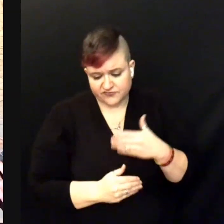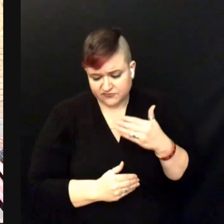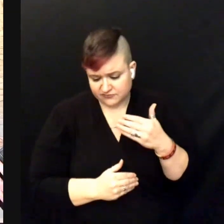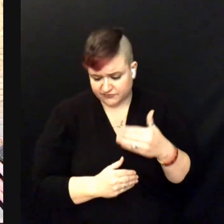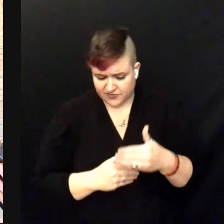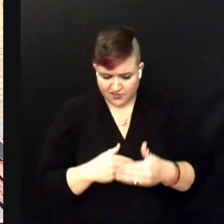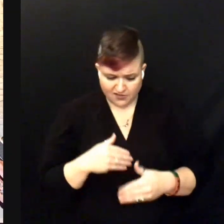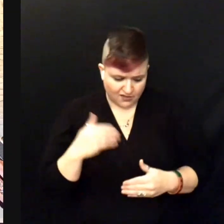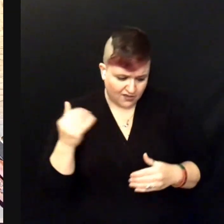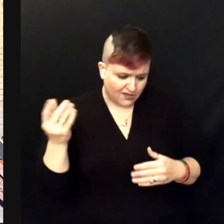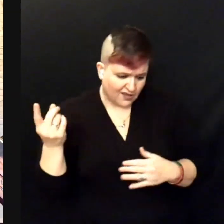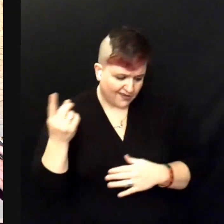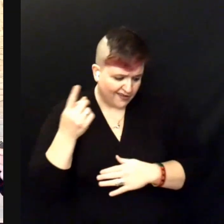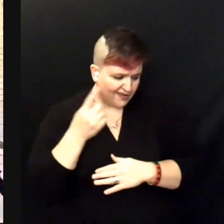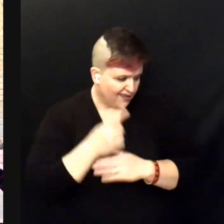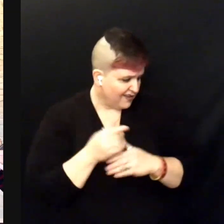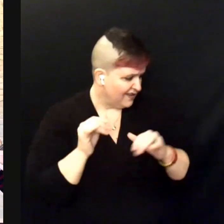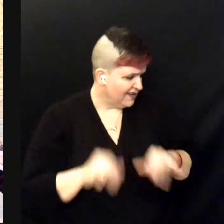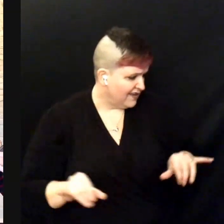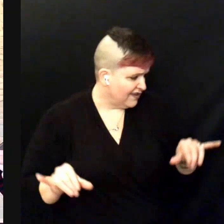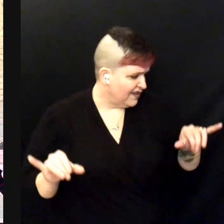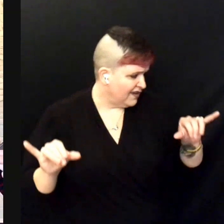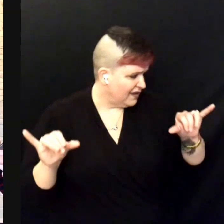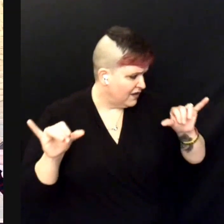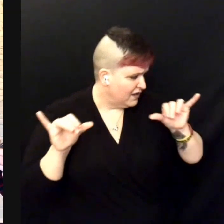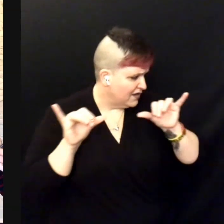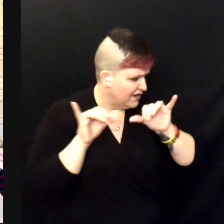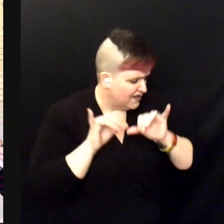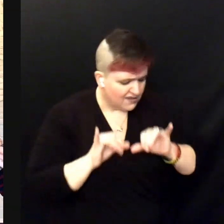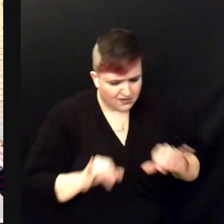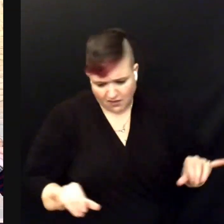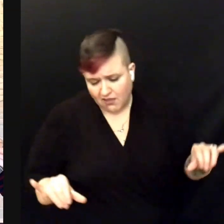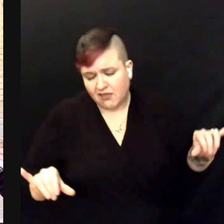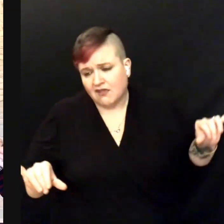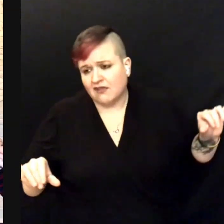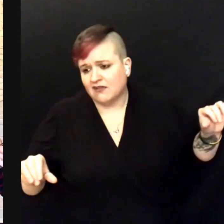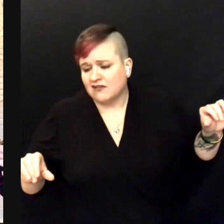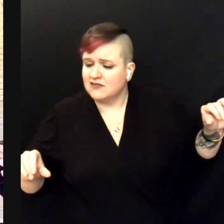The day